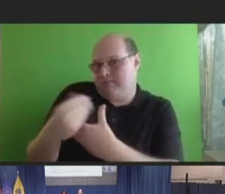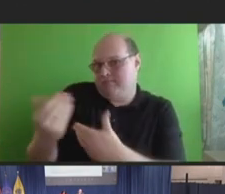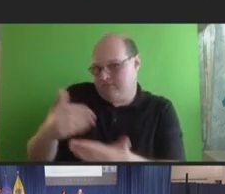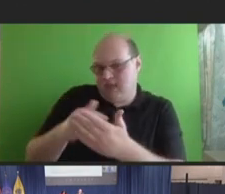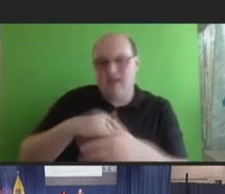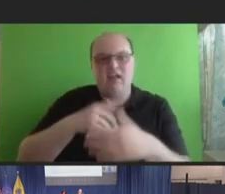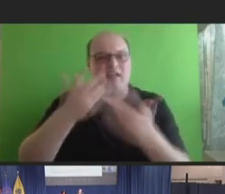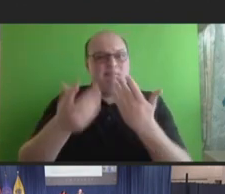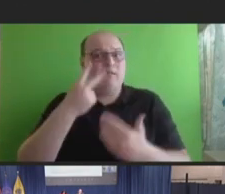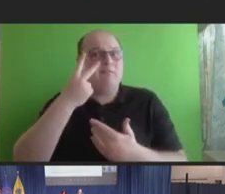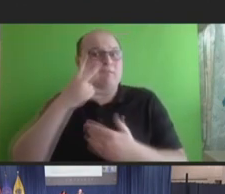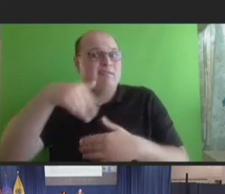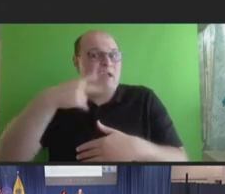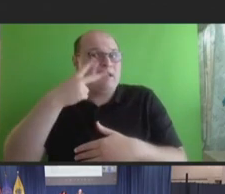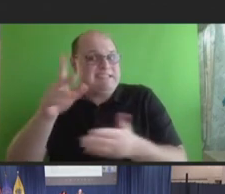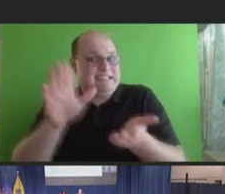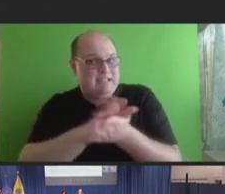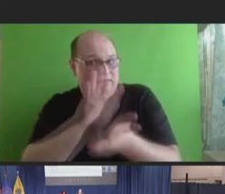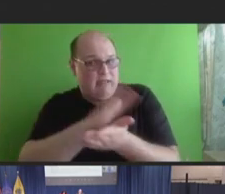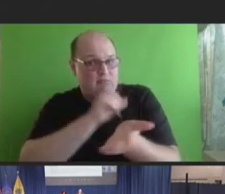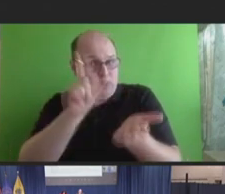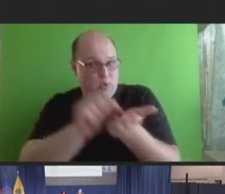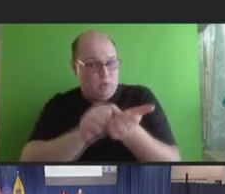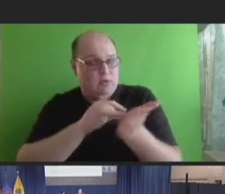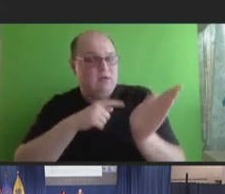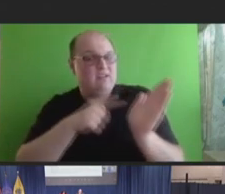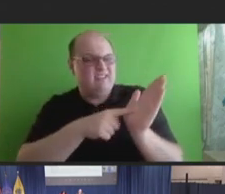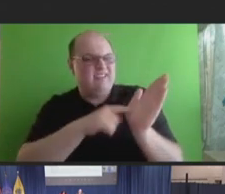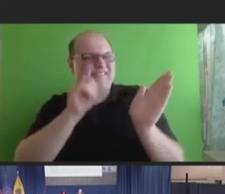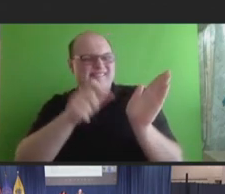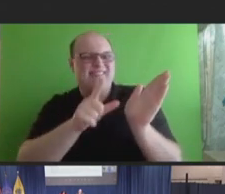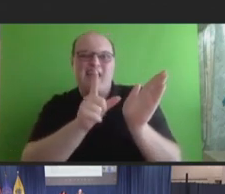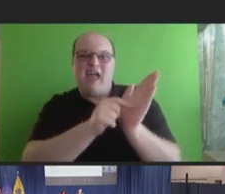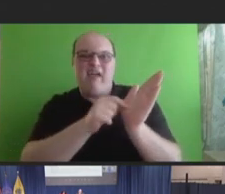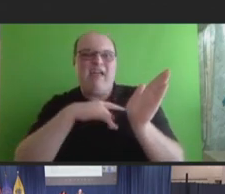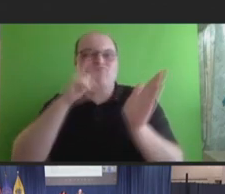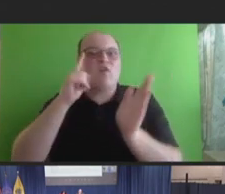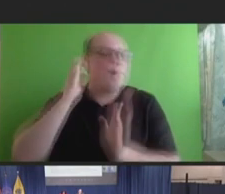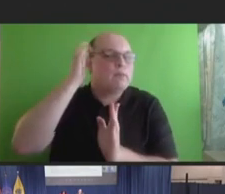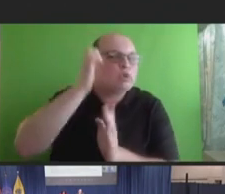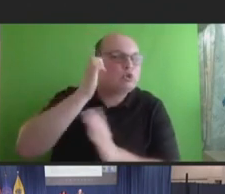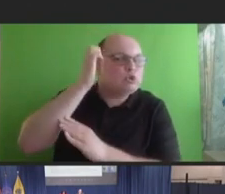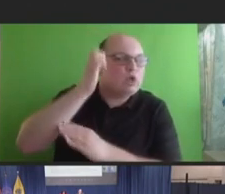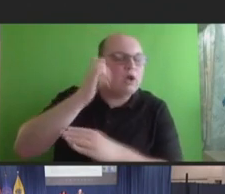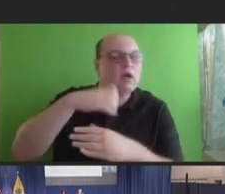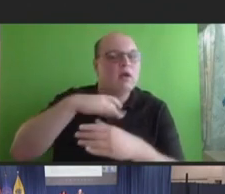this paper, it's a fascinating paper done out of Europe looking at basically vaccine